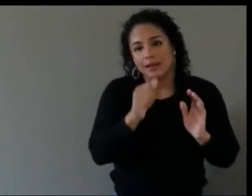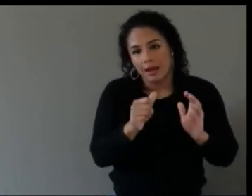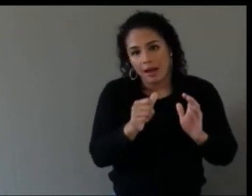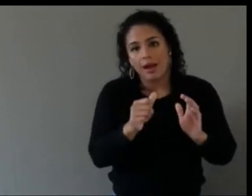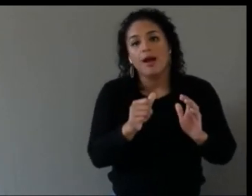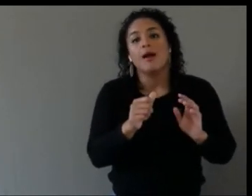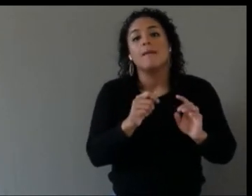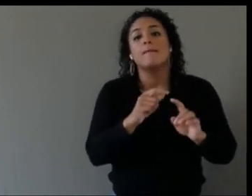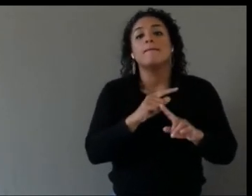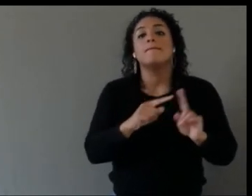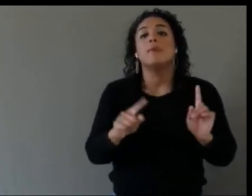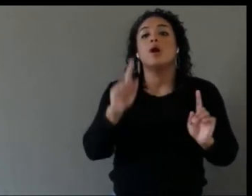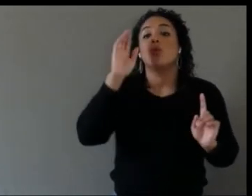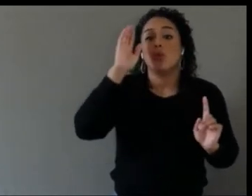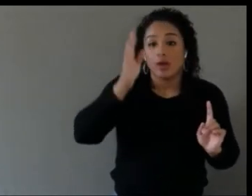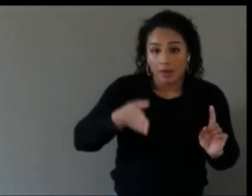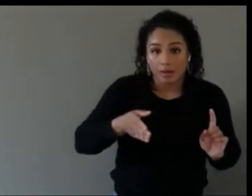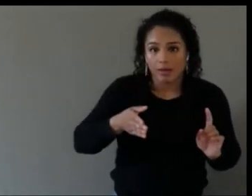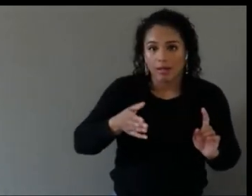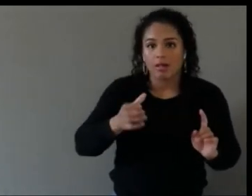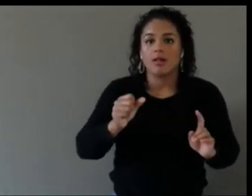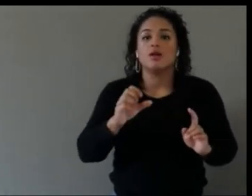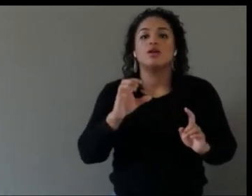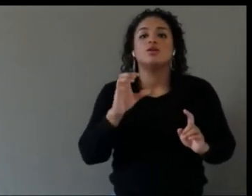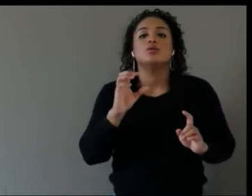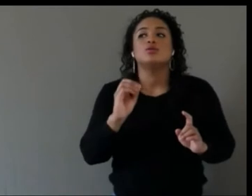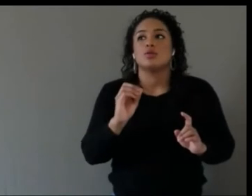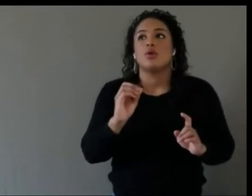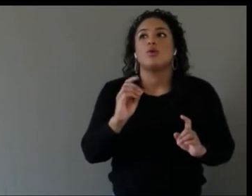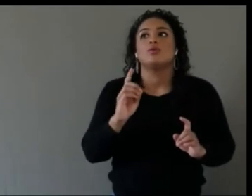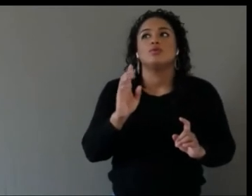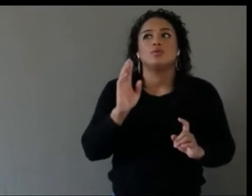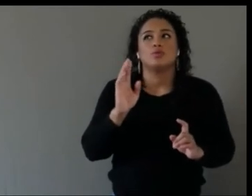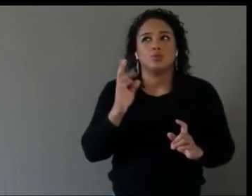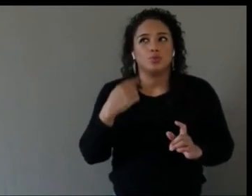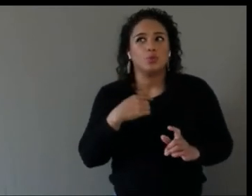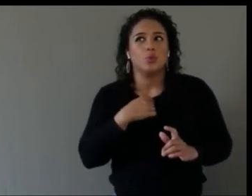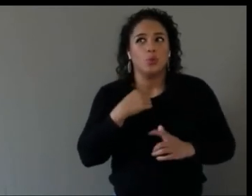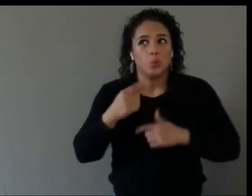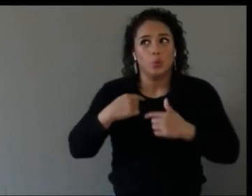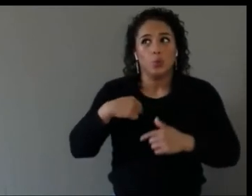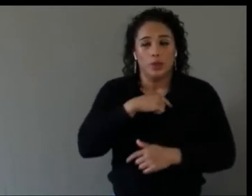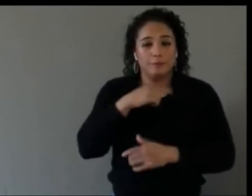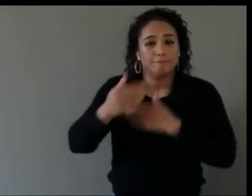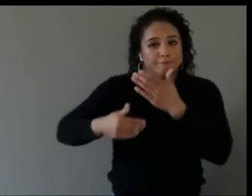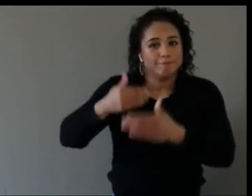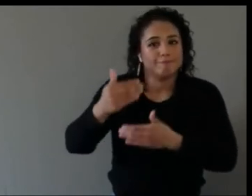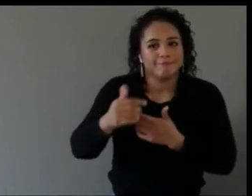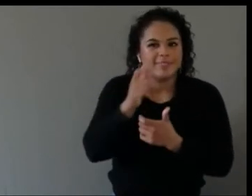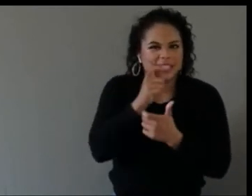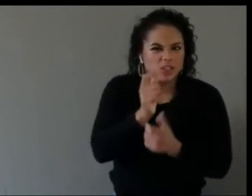interesting to see how to move forward, but I’m sure Molly has some more insight than